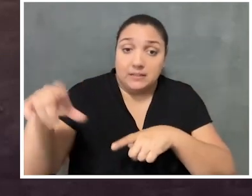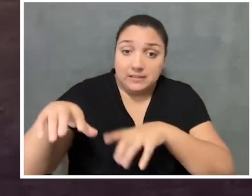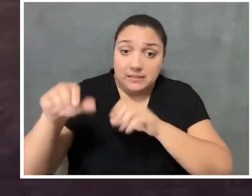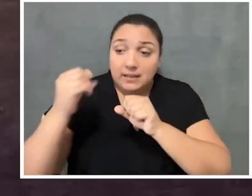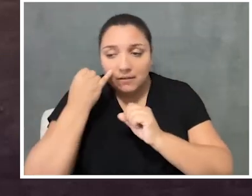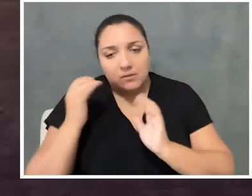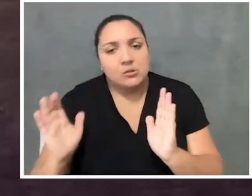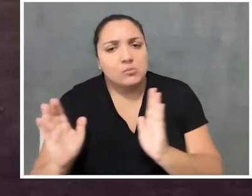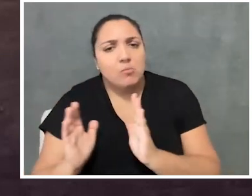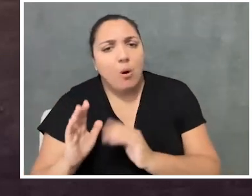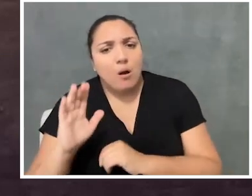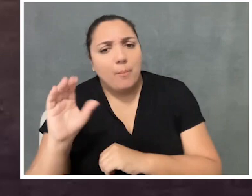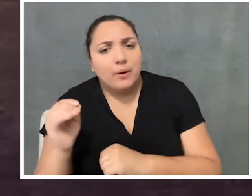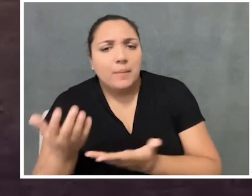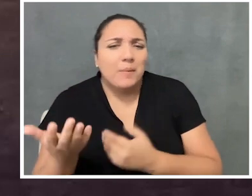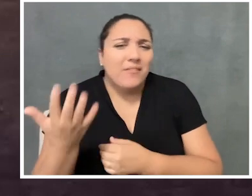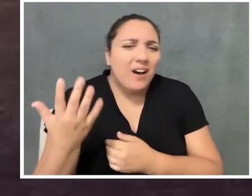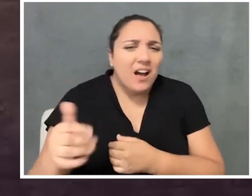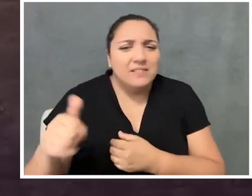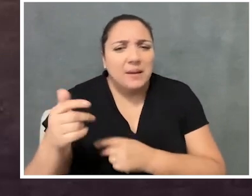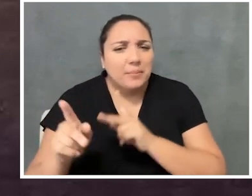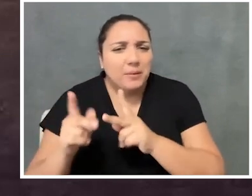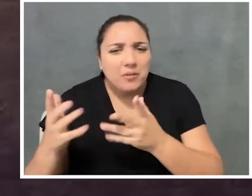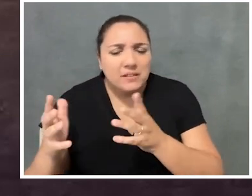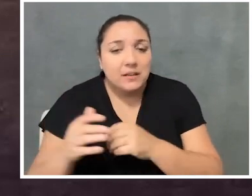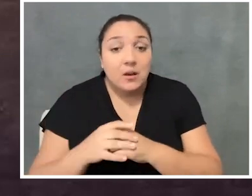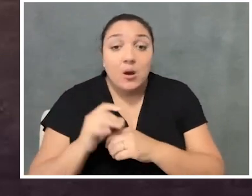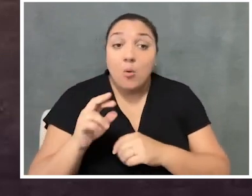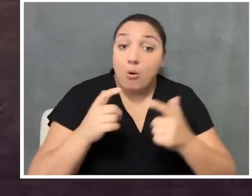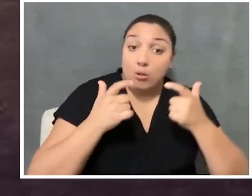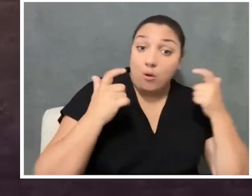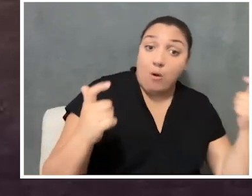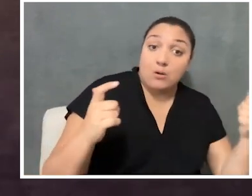a small company of 5 or 10 people, and even larger organizations?